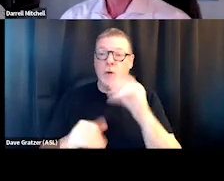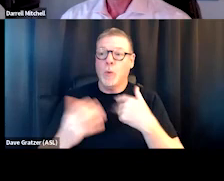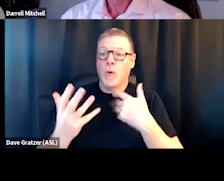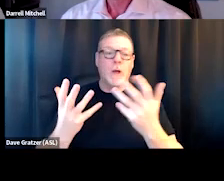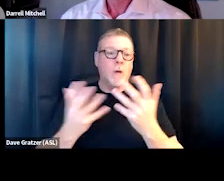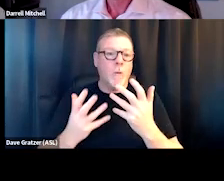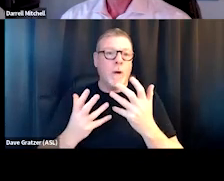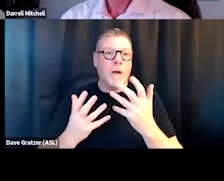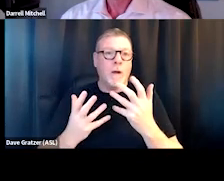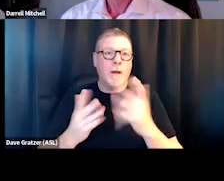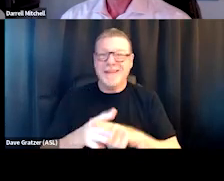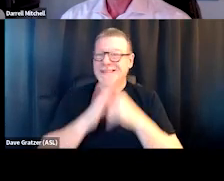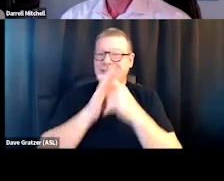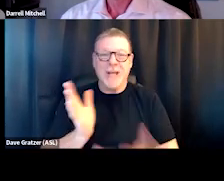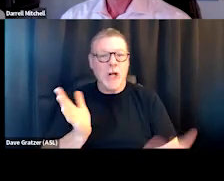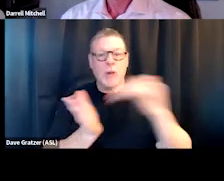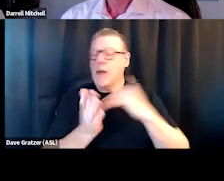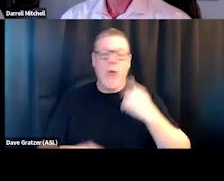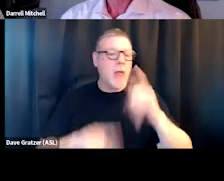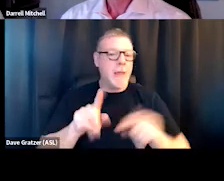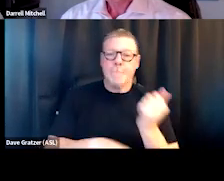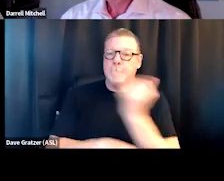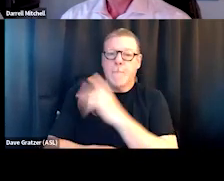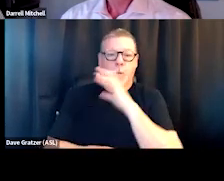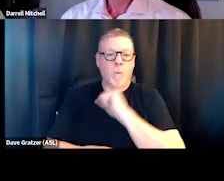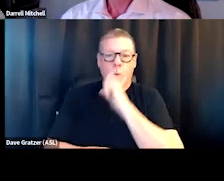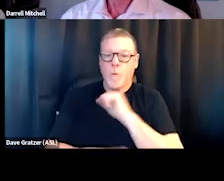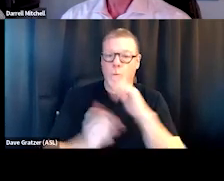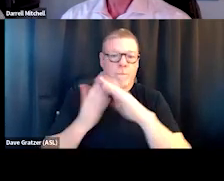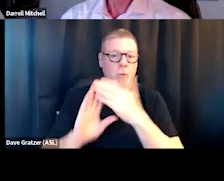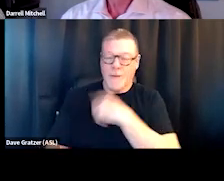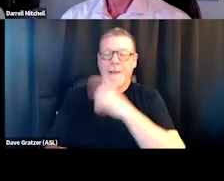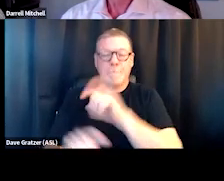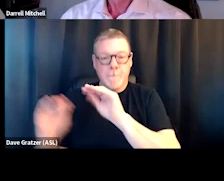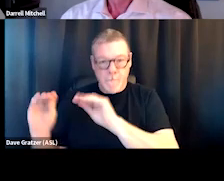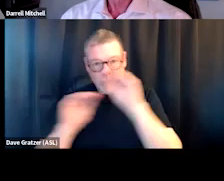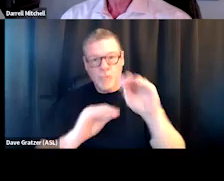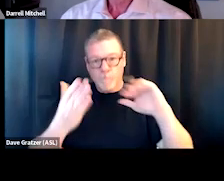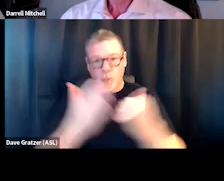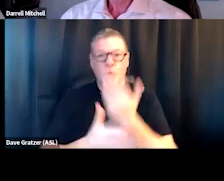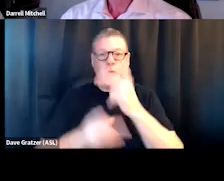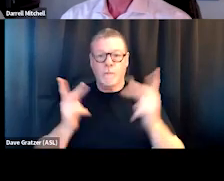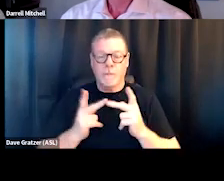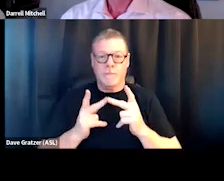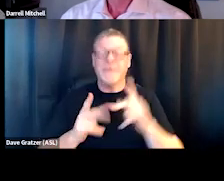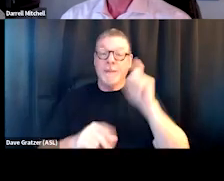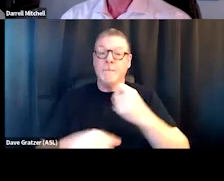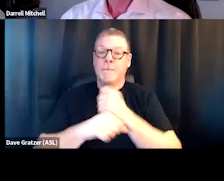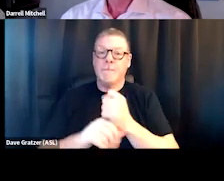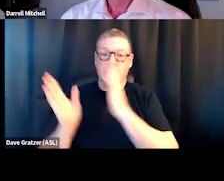Do I want to start over? I can't go back to that community that I was in. I need a fresh start somewhere else. So we're gonna create a plan that's client-centered